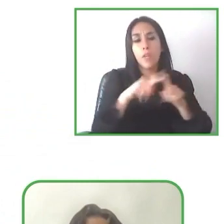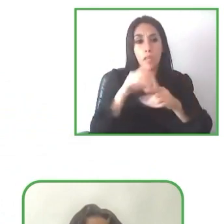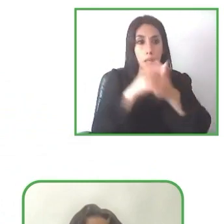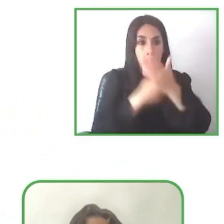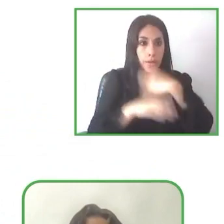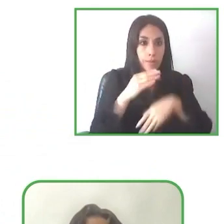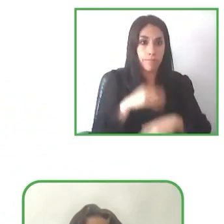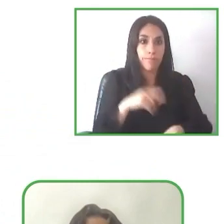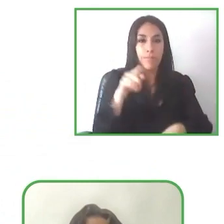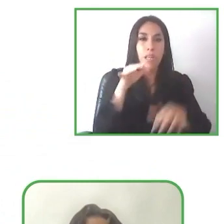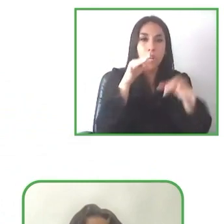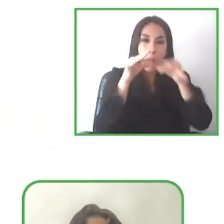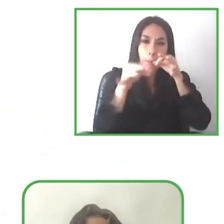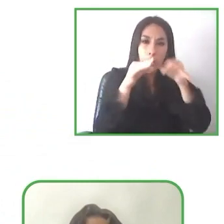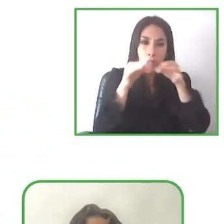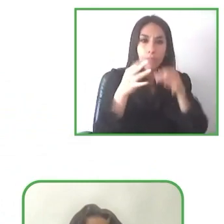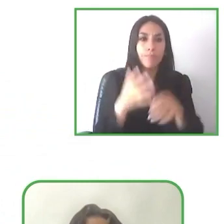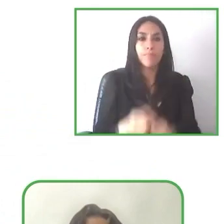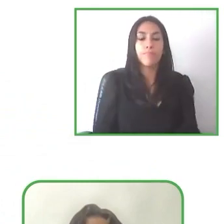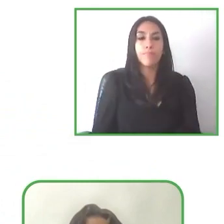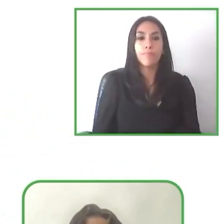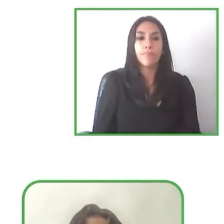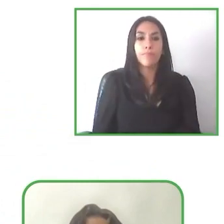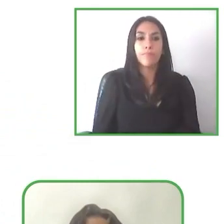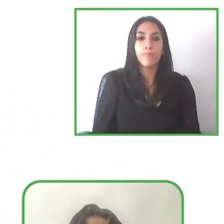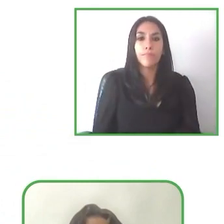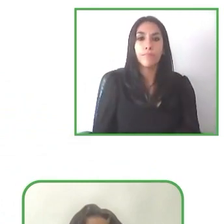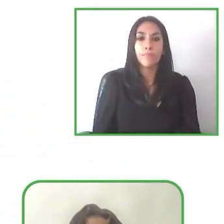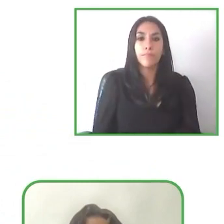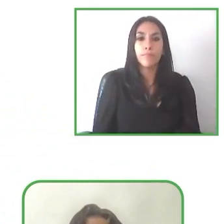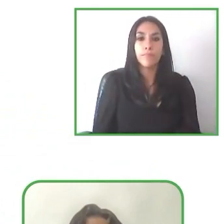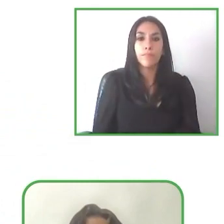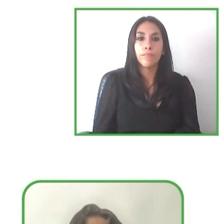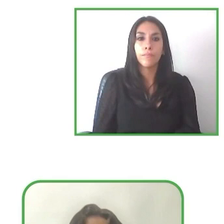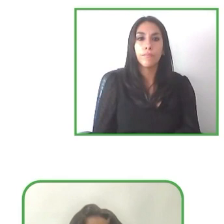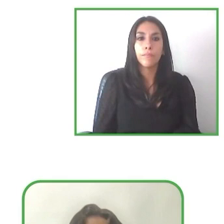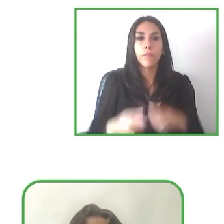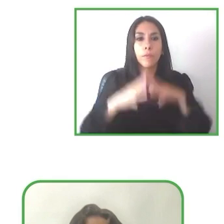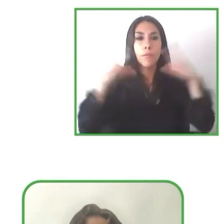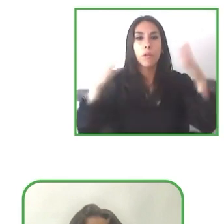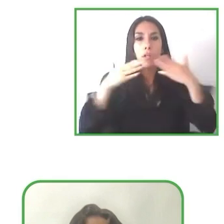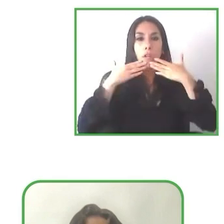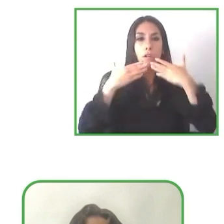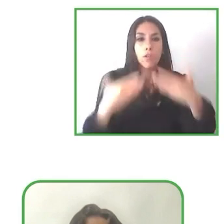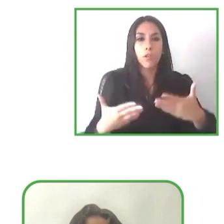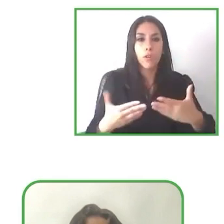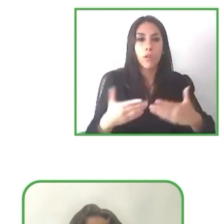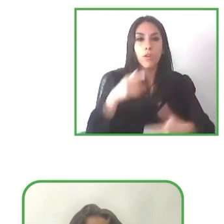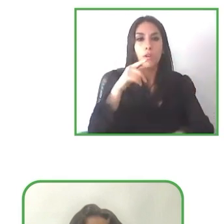that you mentioned. Thank you so much, Bastienne, for this.